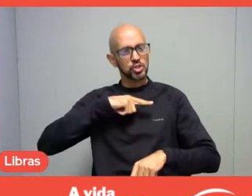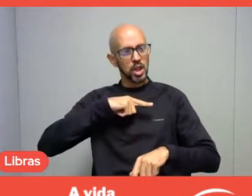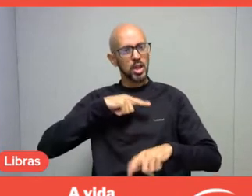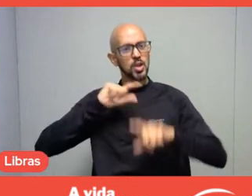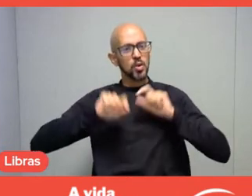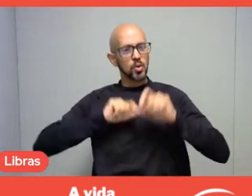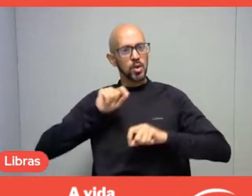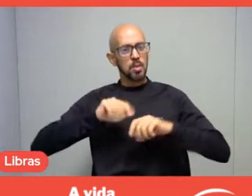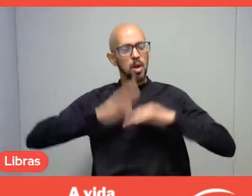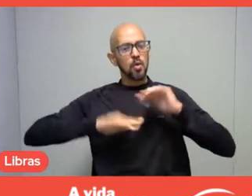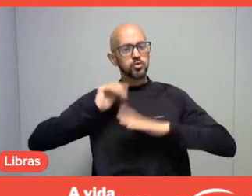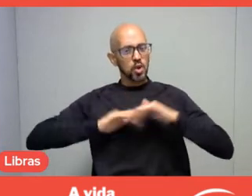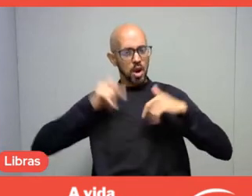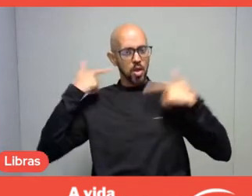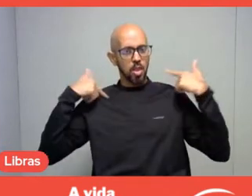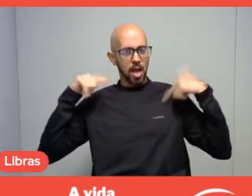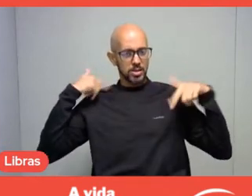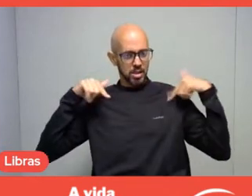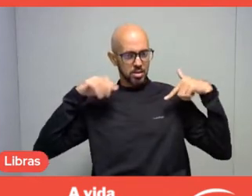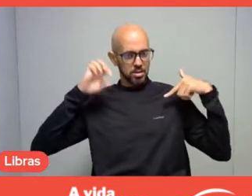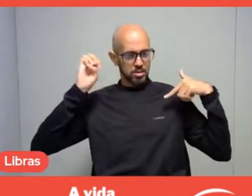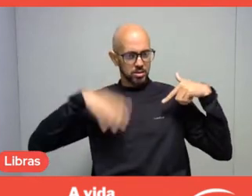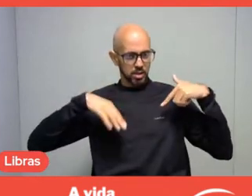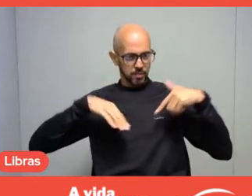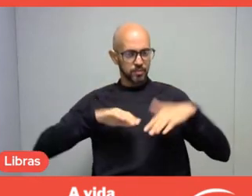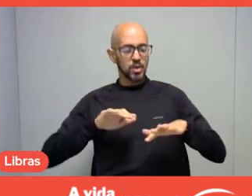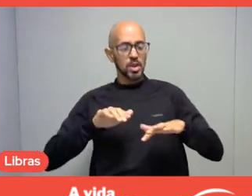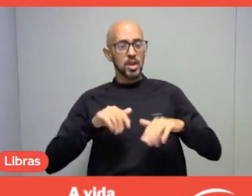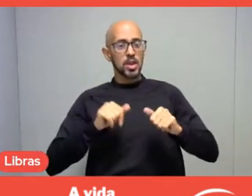And, so far, the video has shown us, and the conversations we engaged in